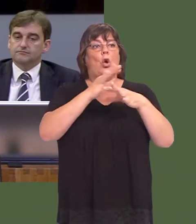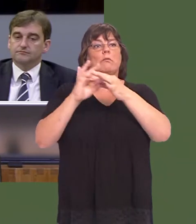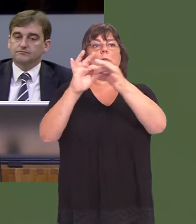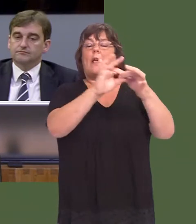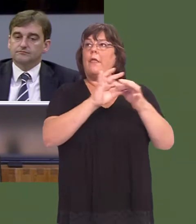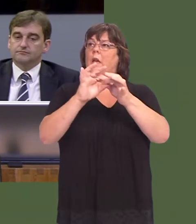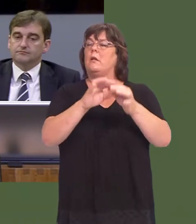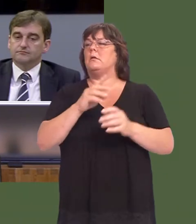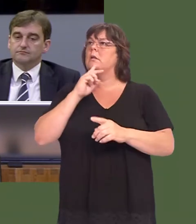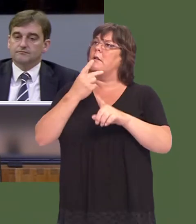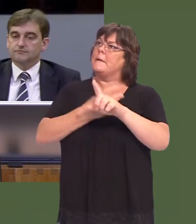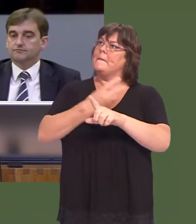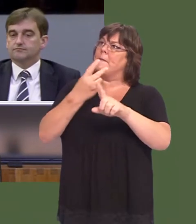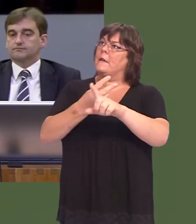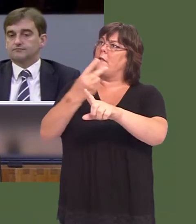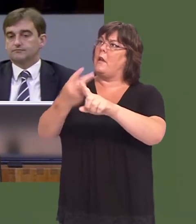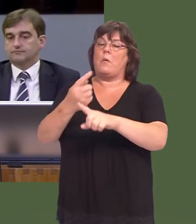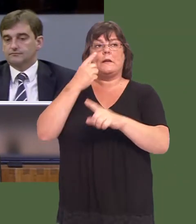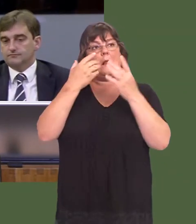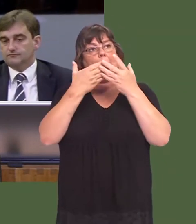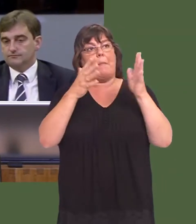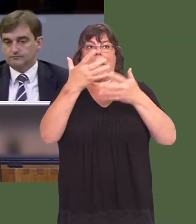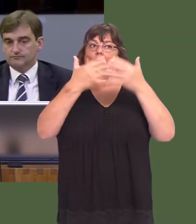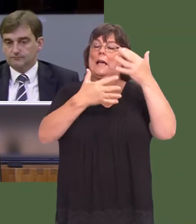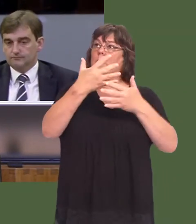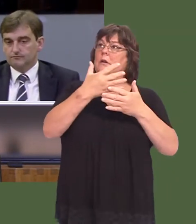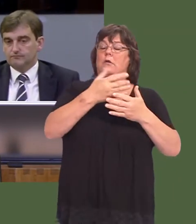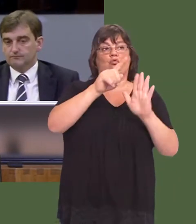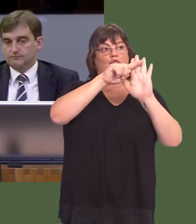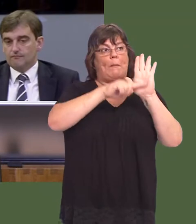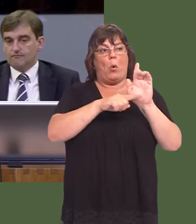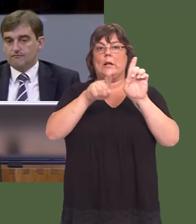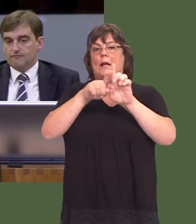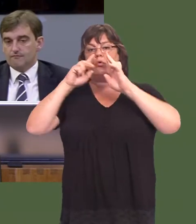Time and time again, we have seen the Public Accounts Committee reports and scrutiny reports